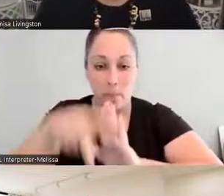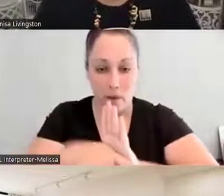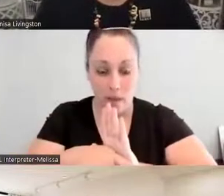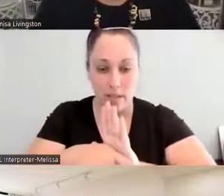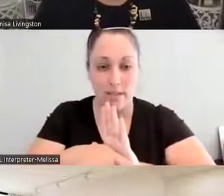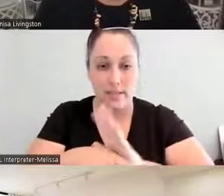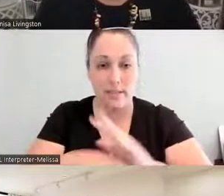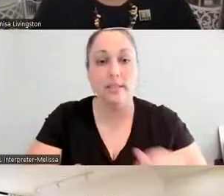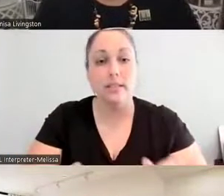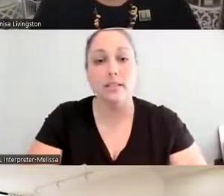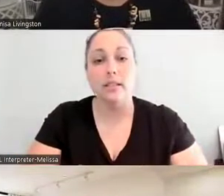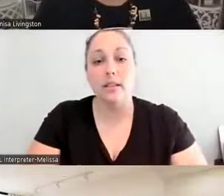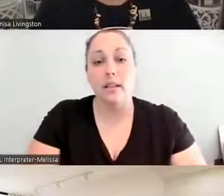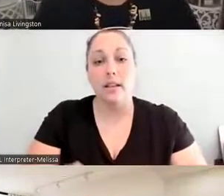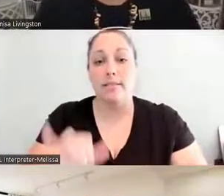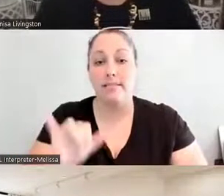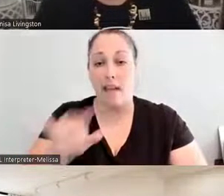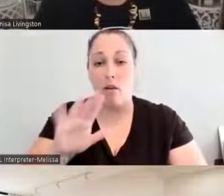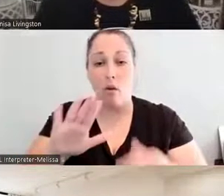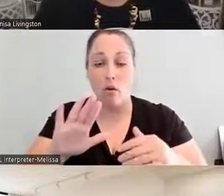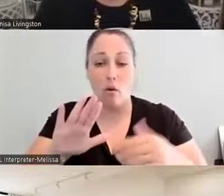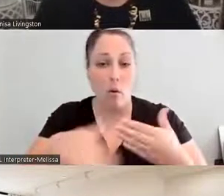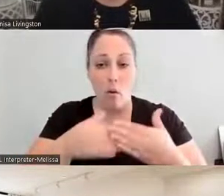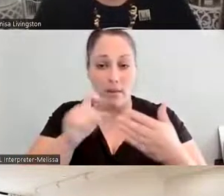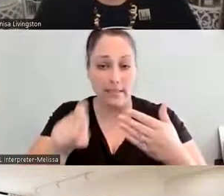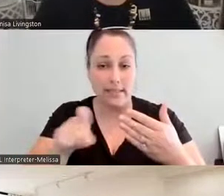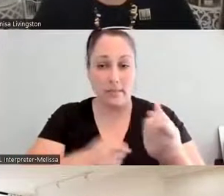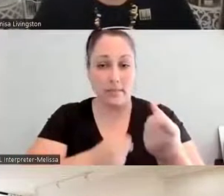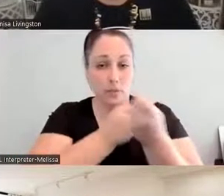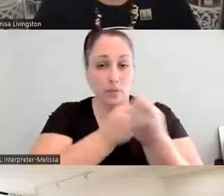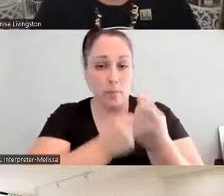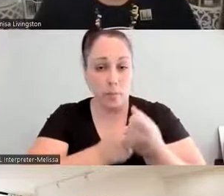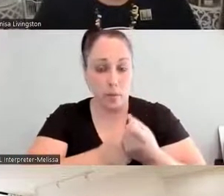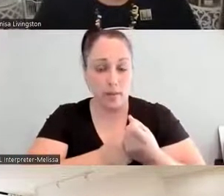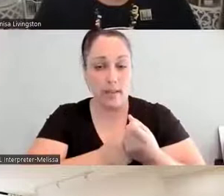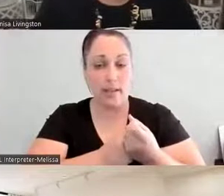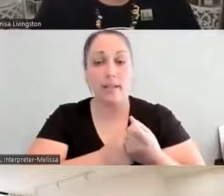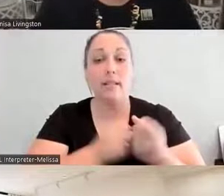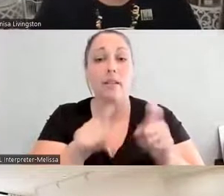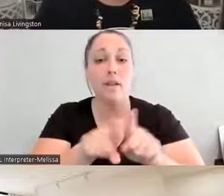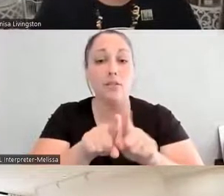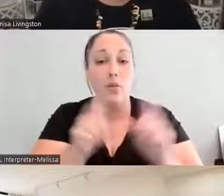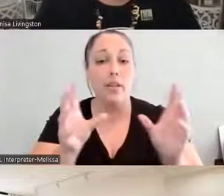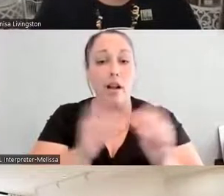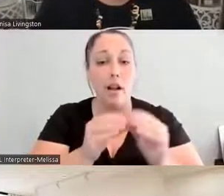also that needs to be supported, and as well as the conference on nutrition and also hunger.